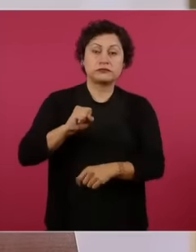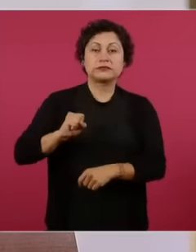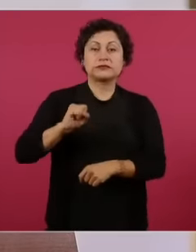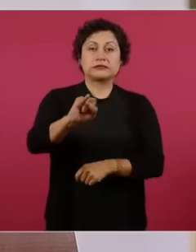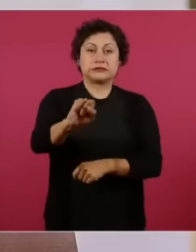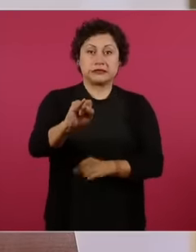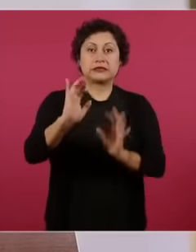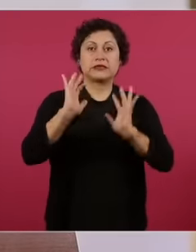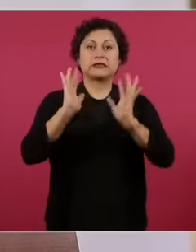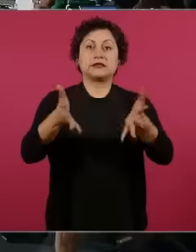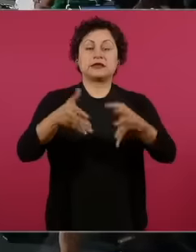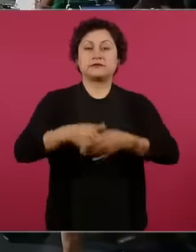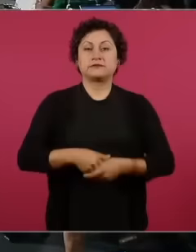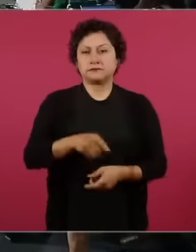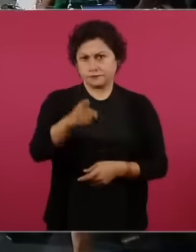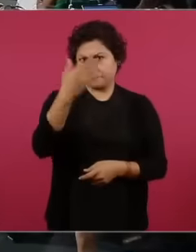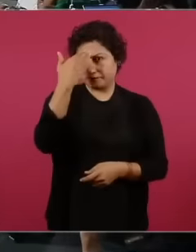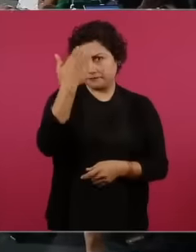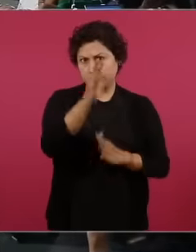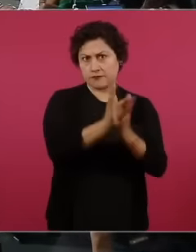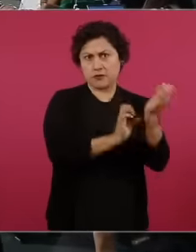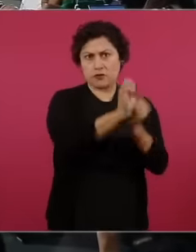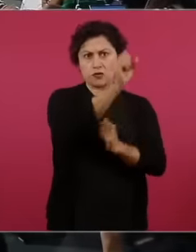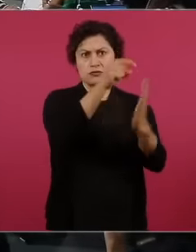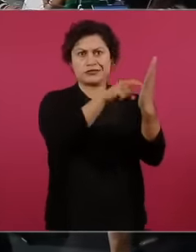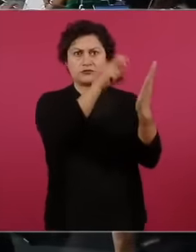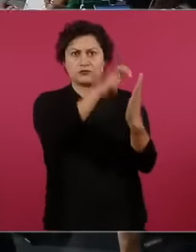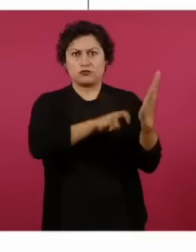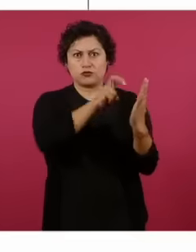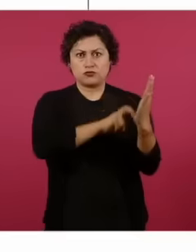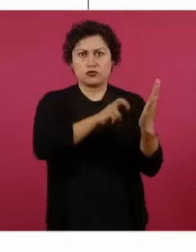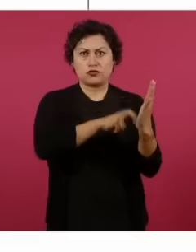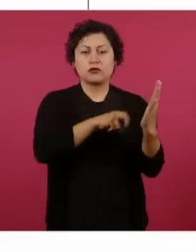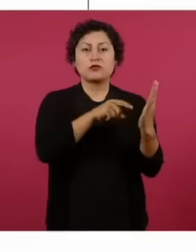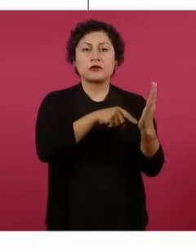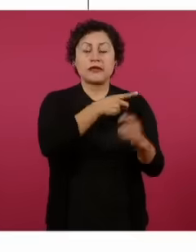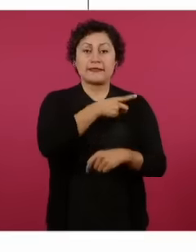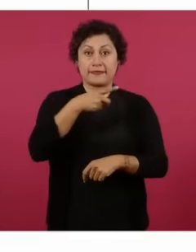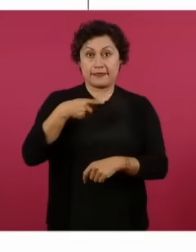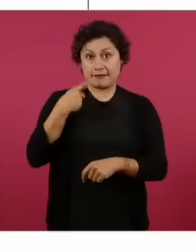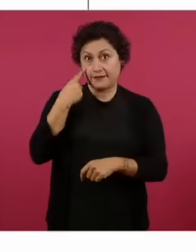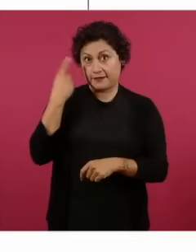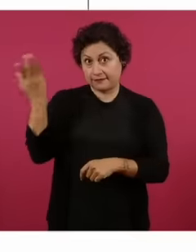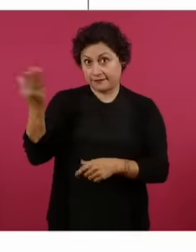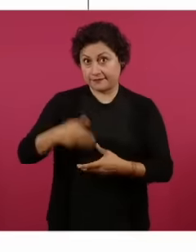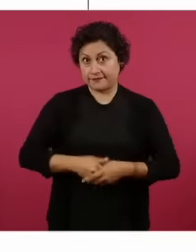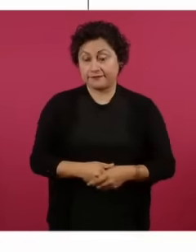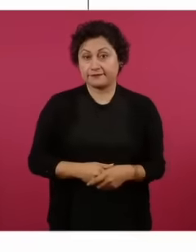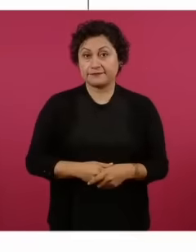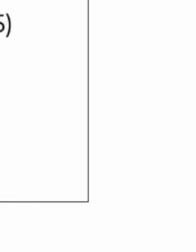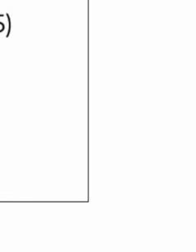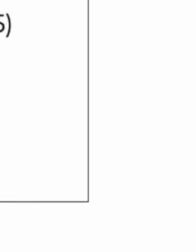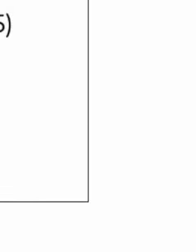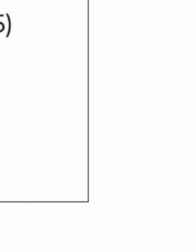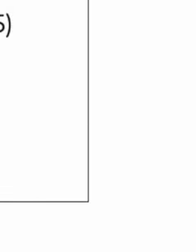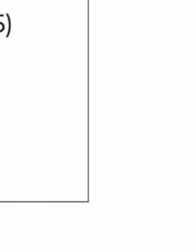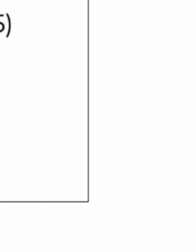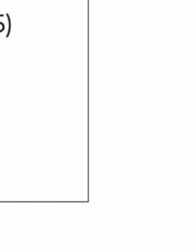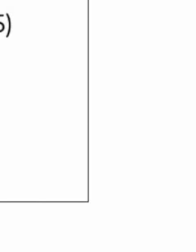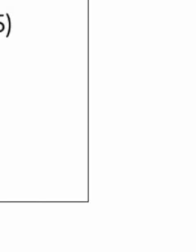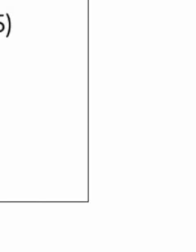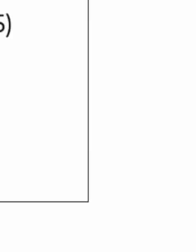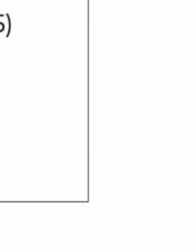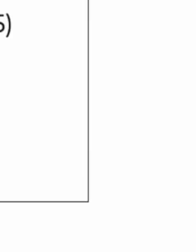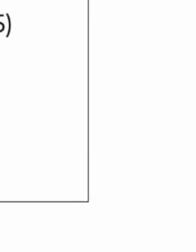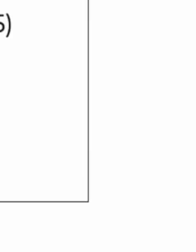the judicial reform so far are the following Oaxaca Tabasco Veracruz Quintana ro